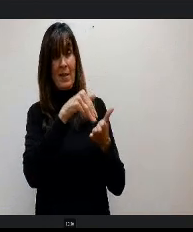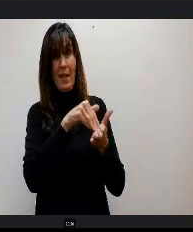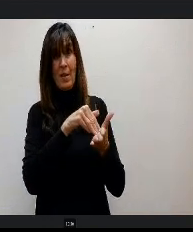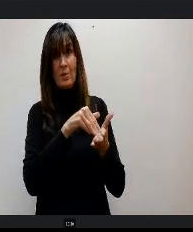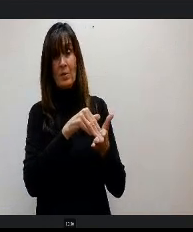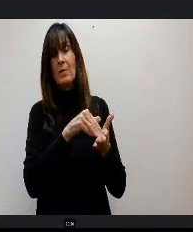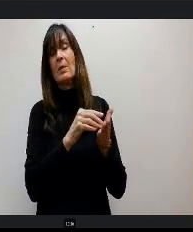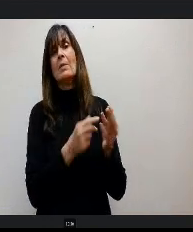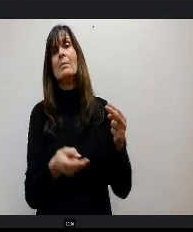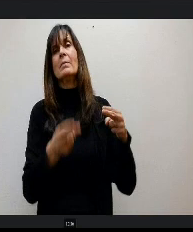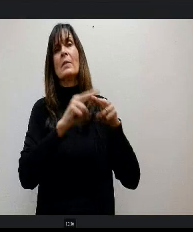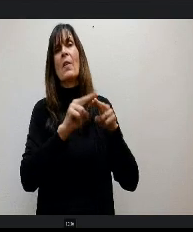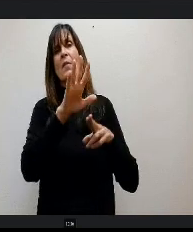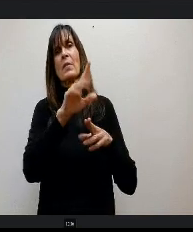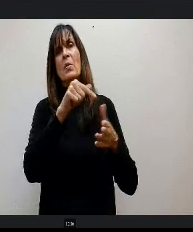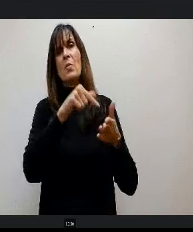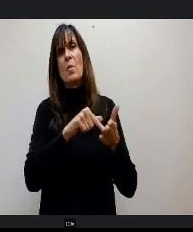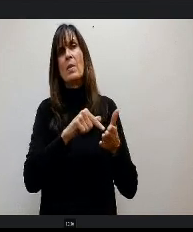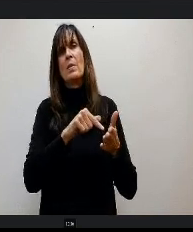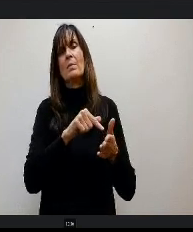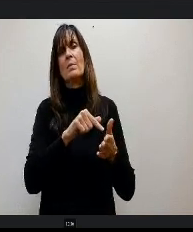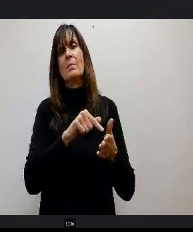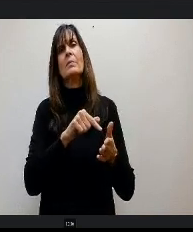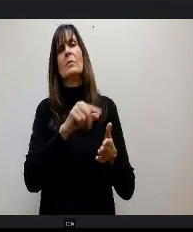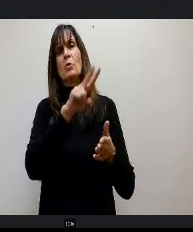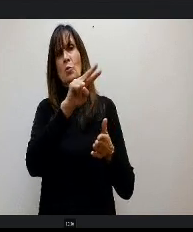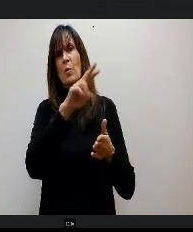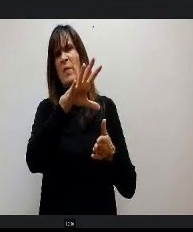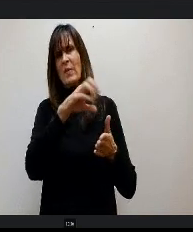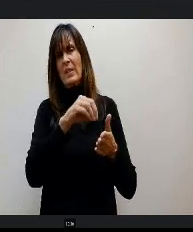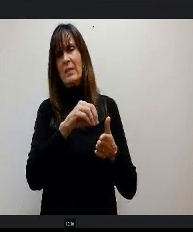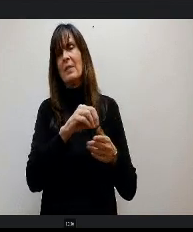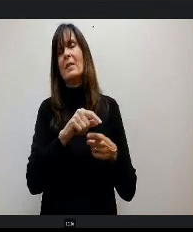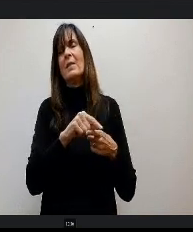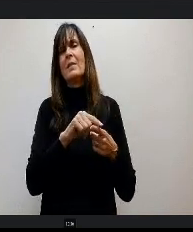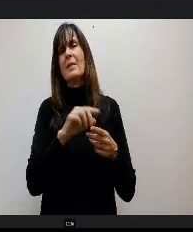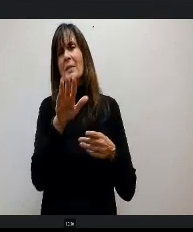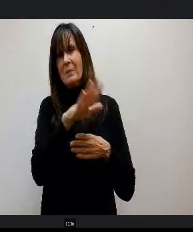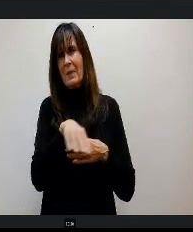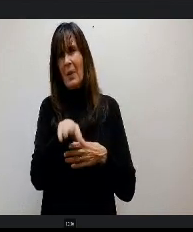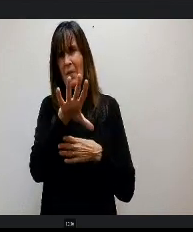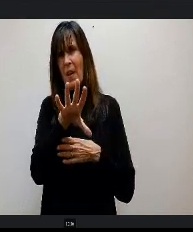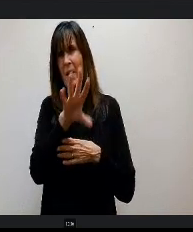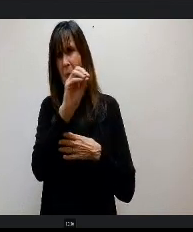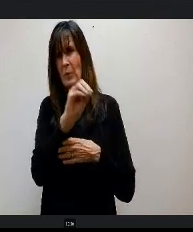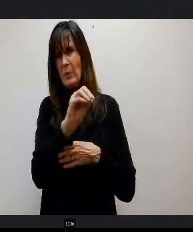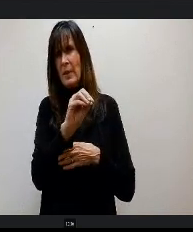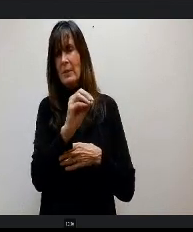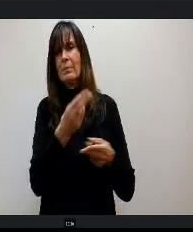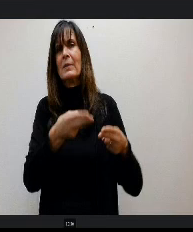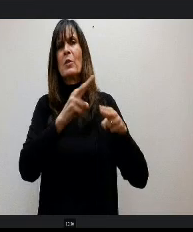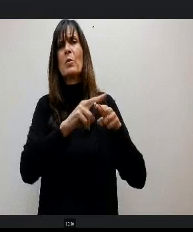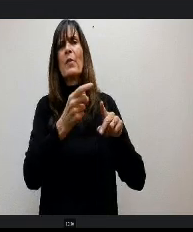51,250. It's about a 5% increase to our base. You'd say, Becky. Well, why are